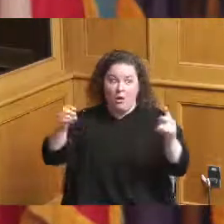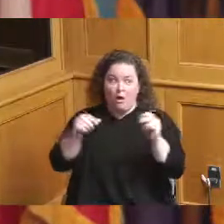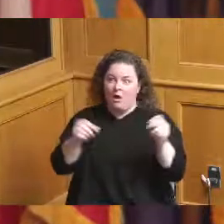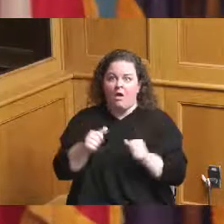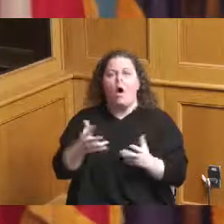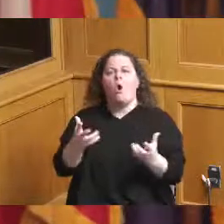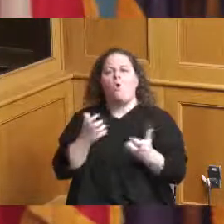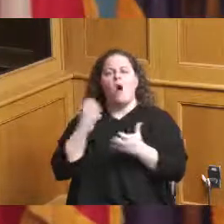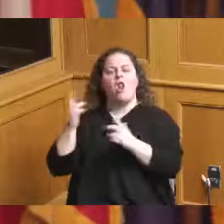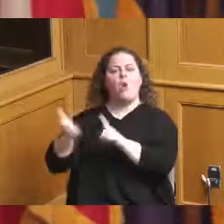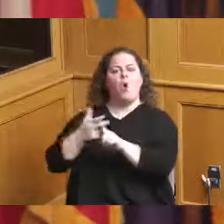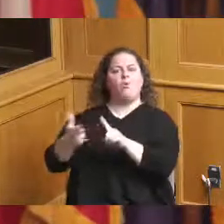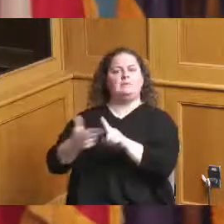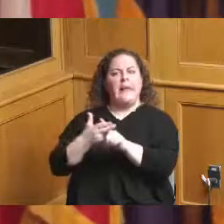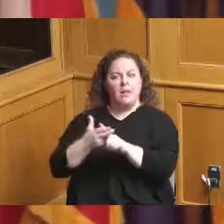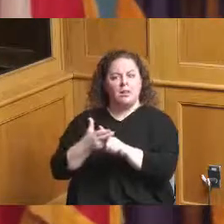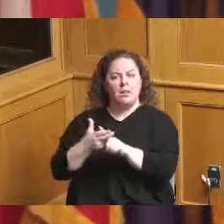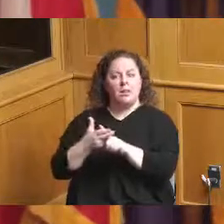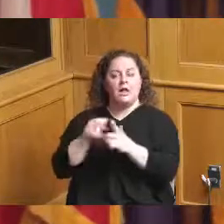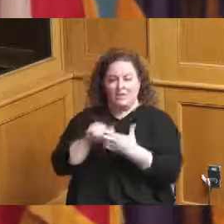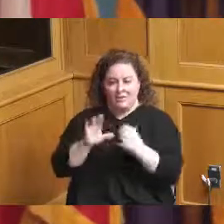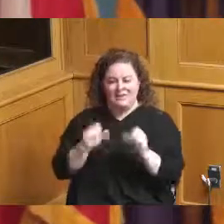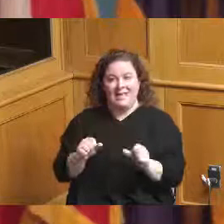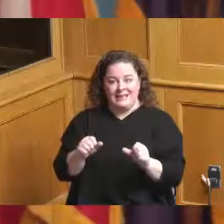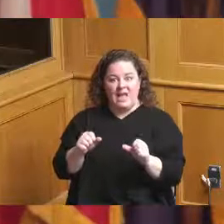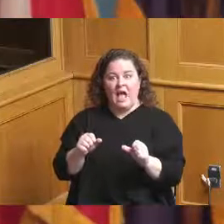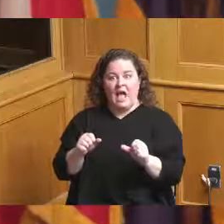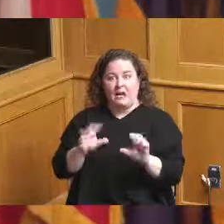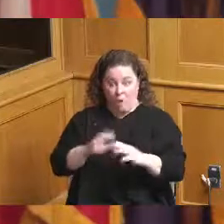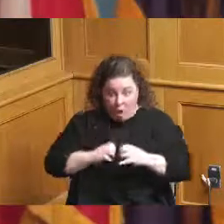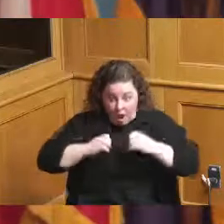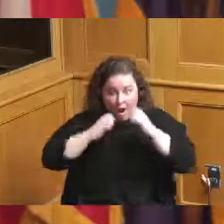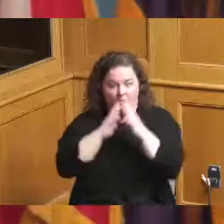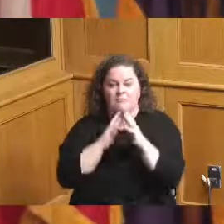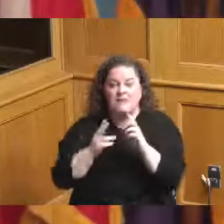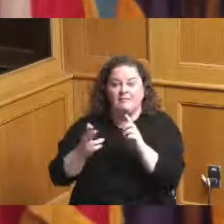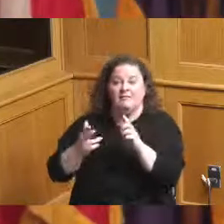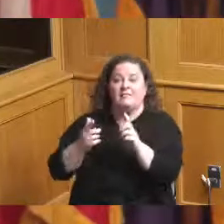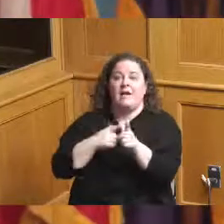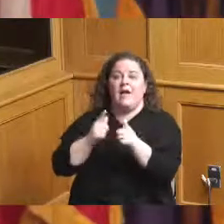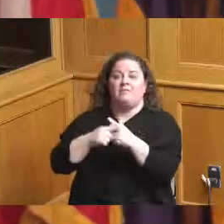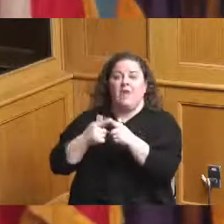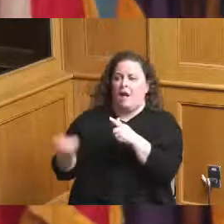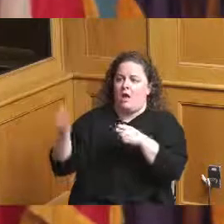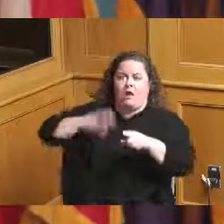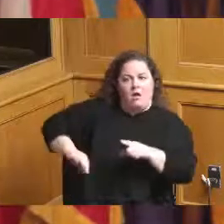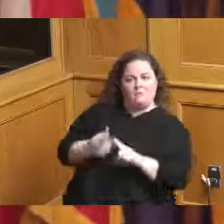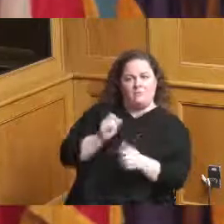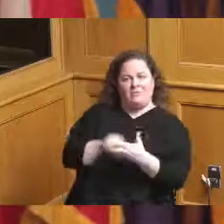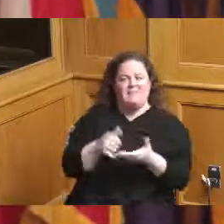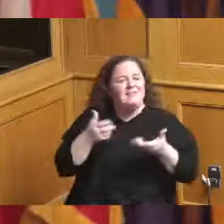that 39 million dollars back they weren't looking to have some singing and dancing and programming